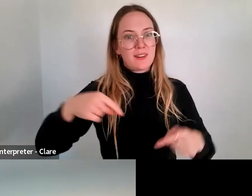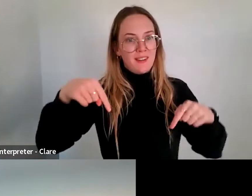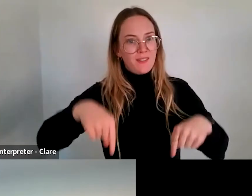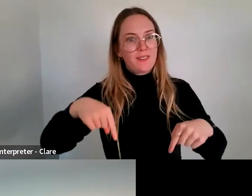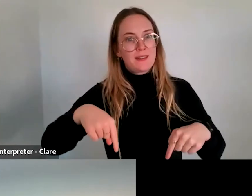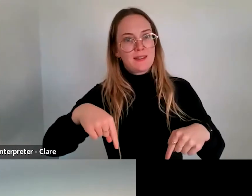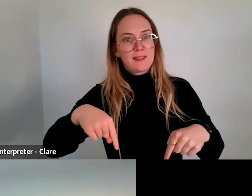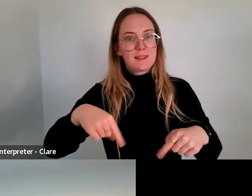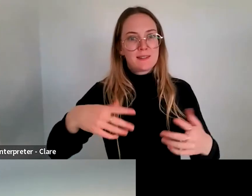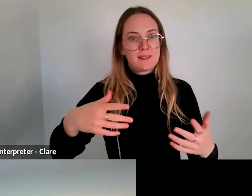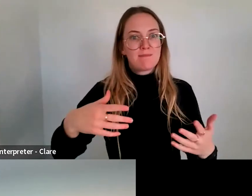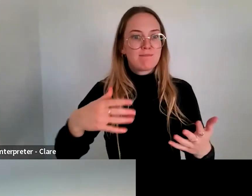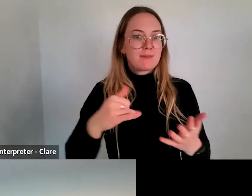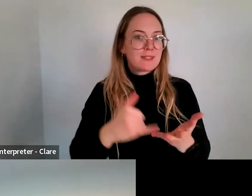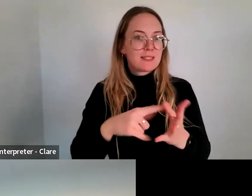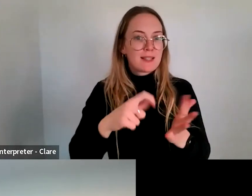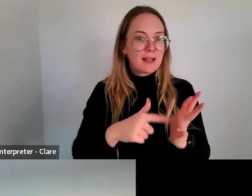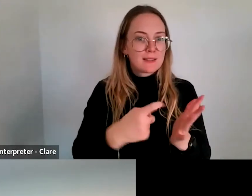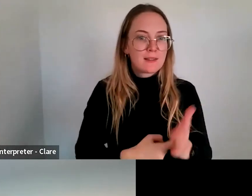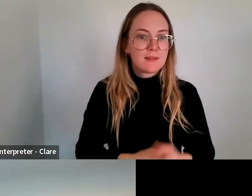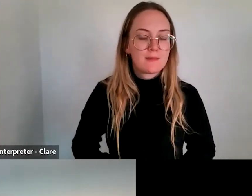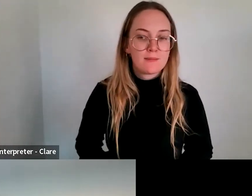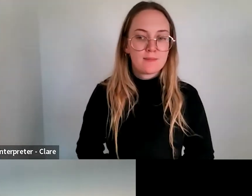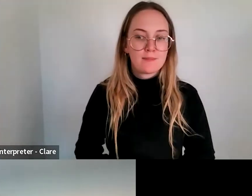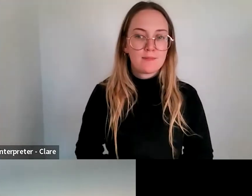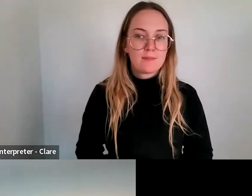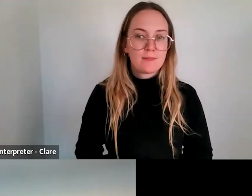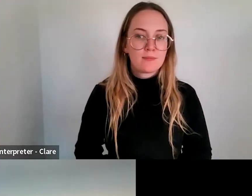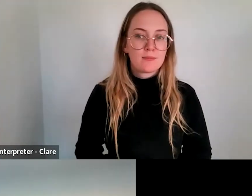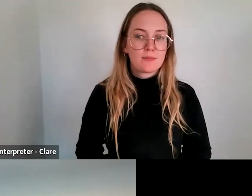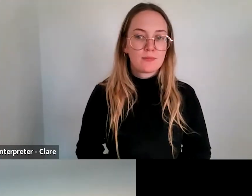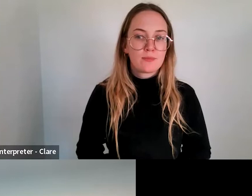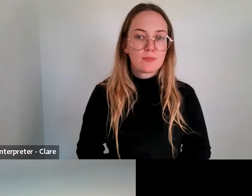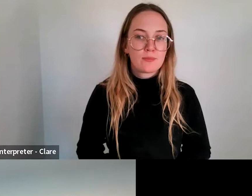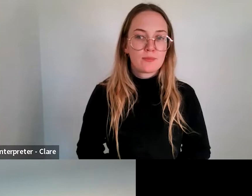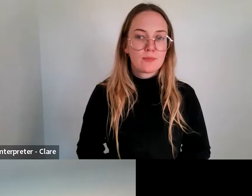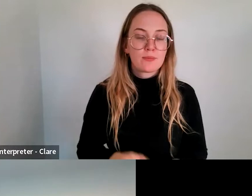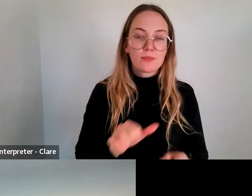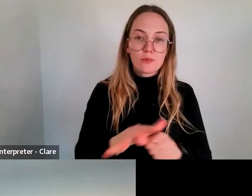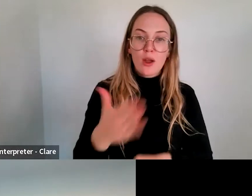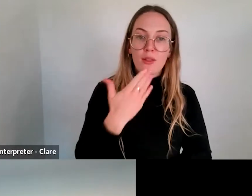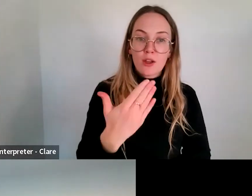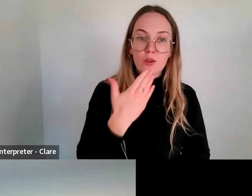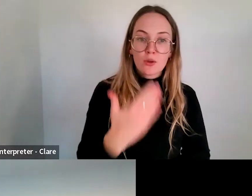kind of benefit to the sector in Victoria. Great, thank you.